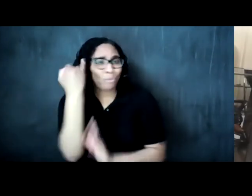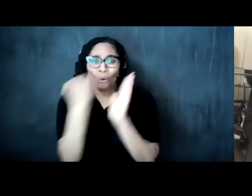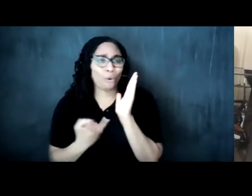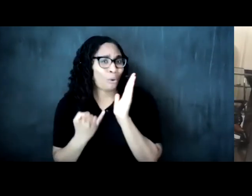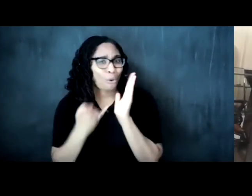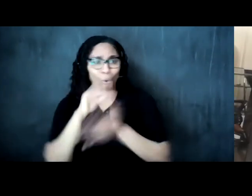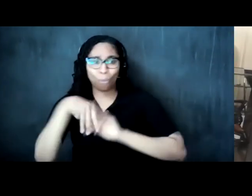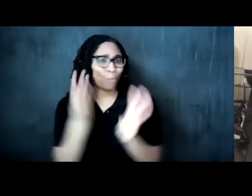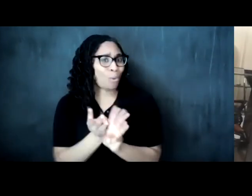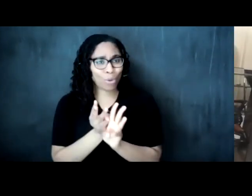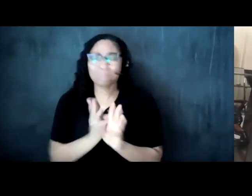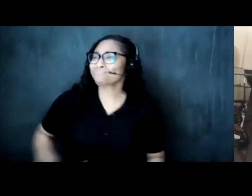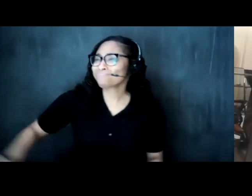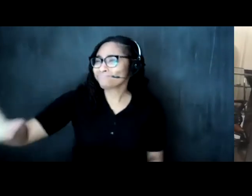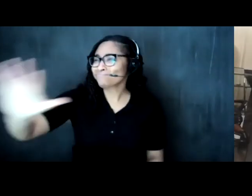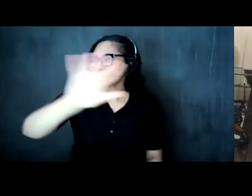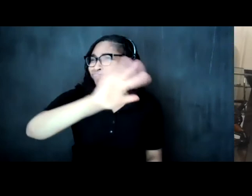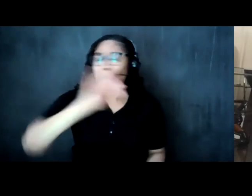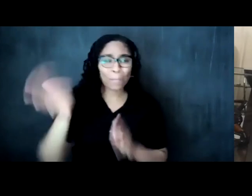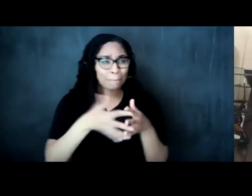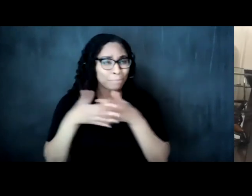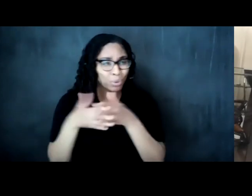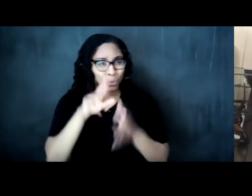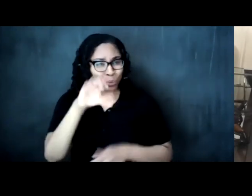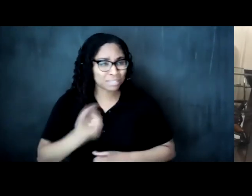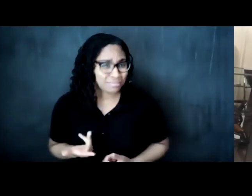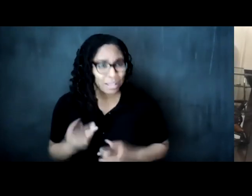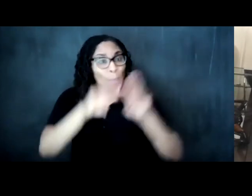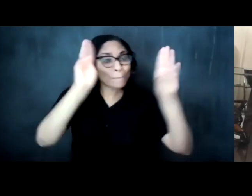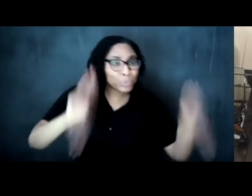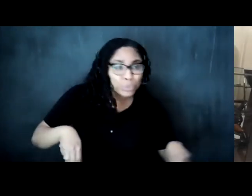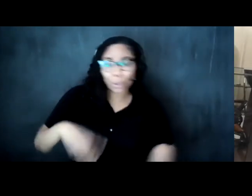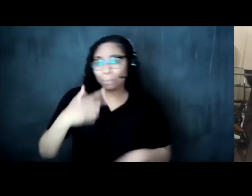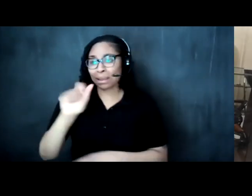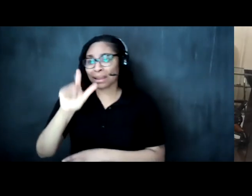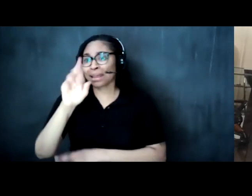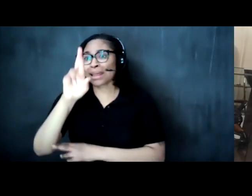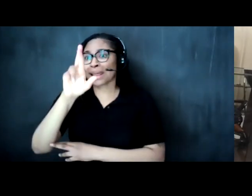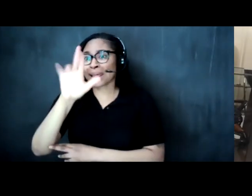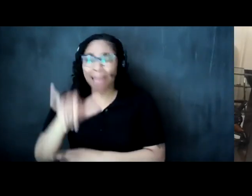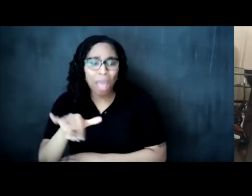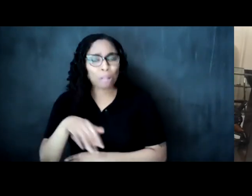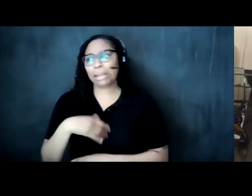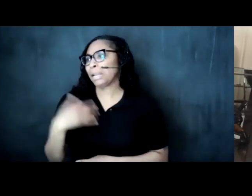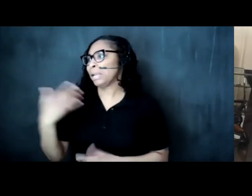all across this country museums galleries collectors curators are just now starting